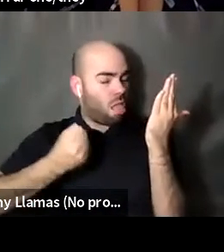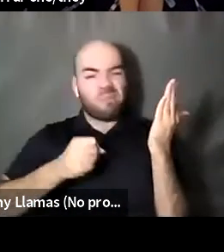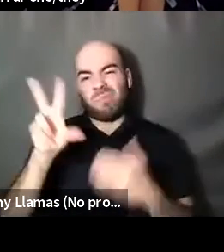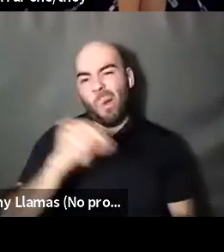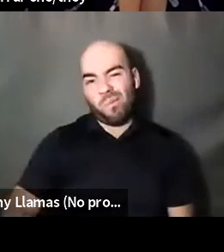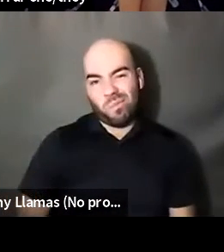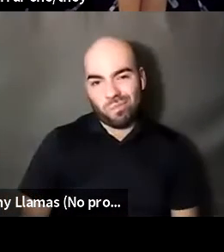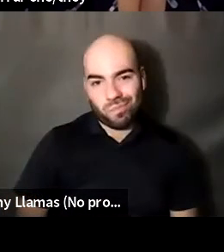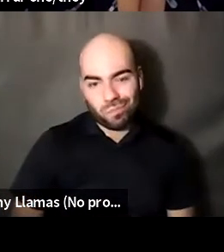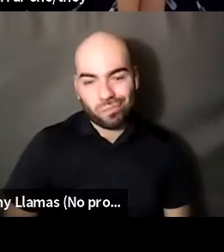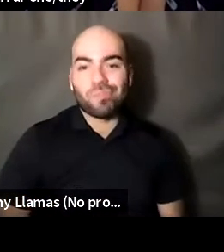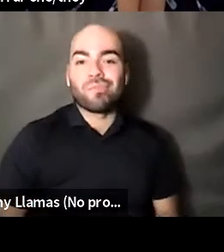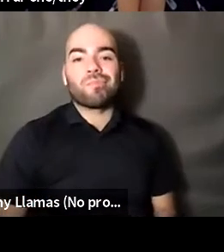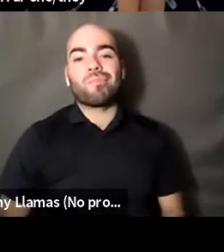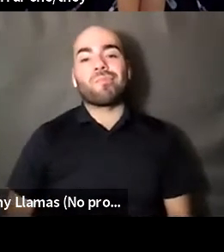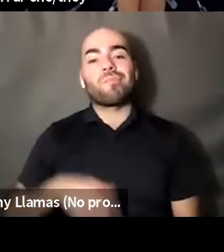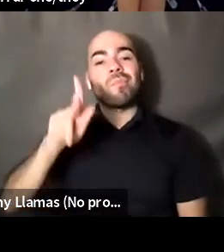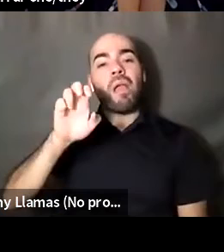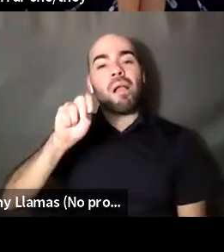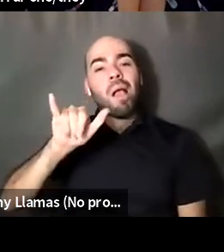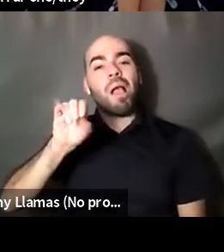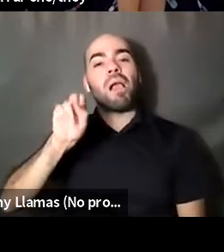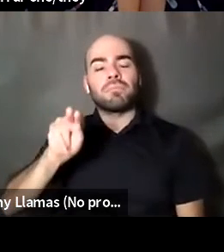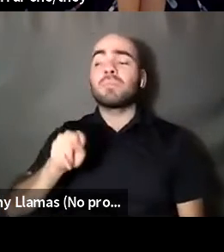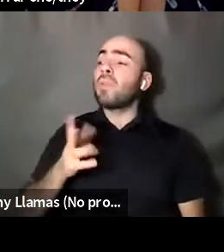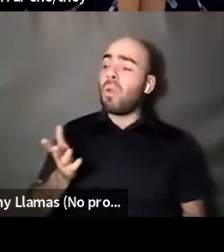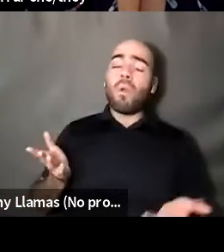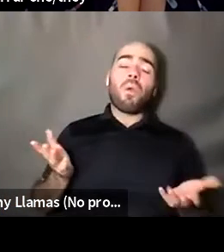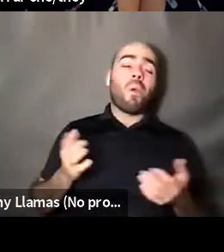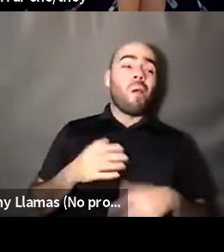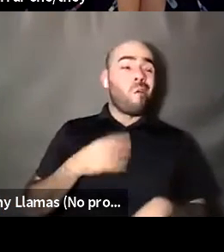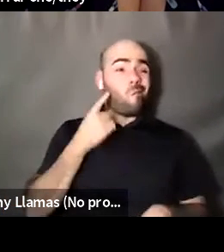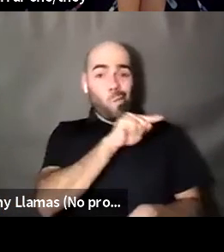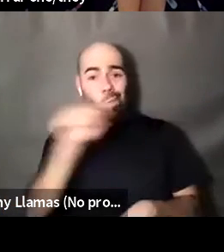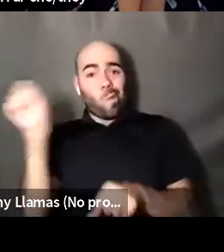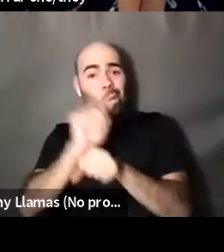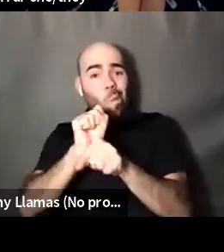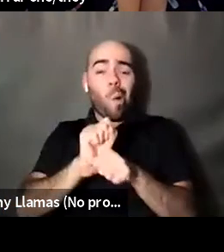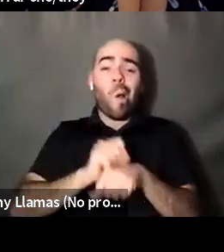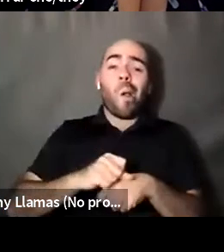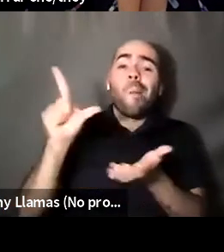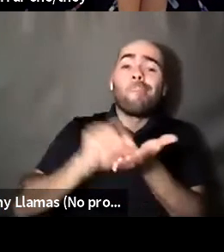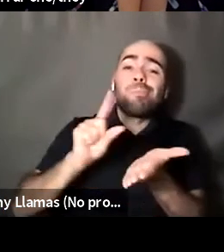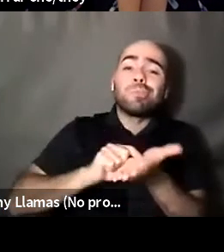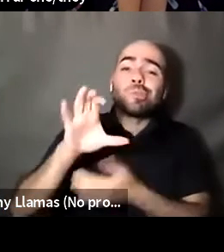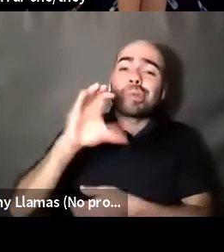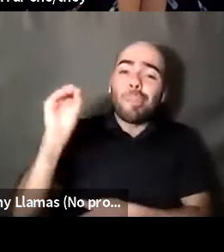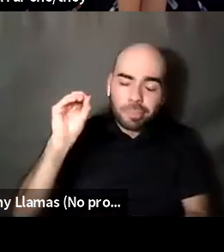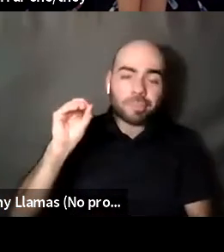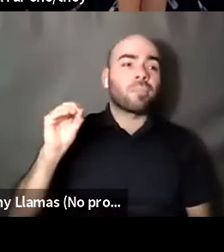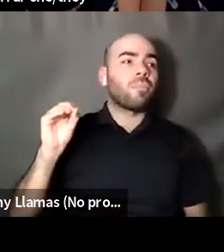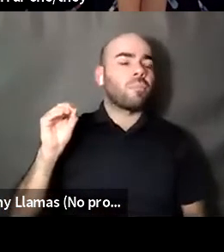Kenyon Farrow (he/him/his): Cool. And how does that for those of you who work you know obviously in publishing and working with publishers, because that's often a sort of discussed